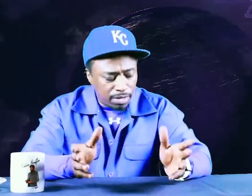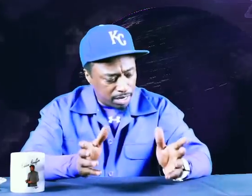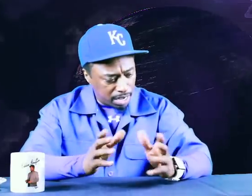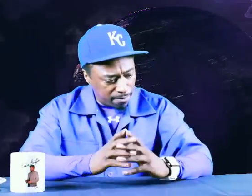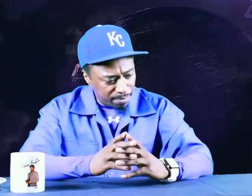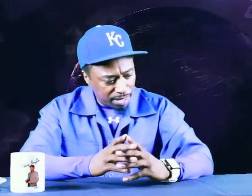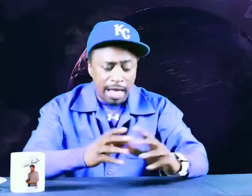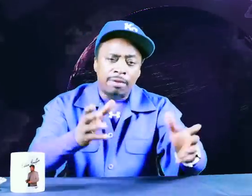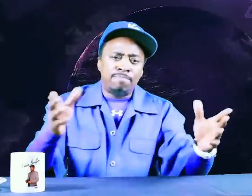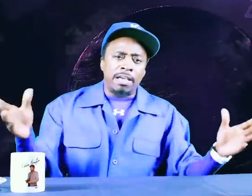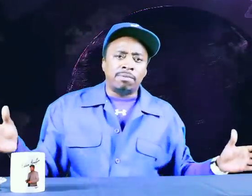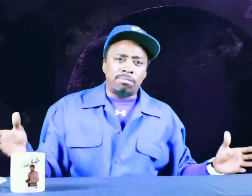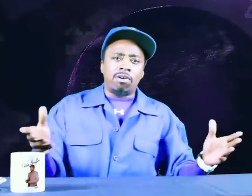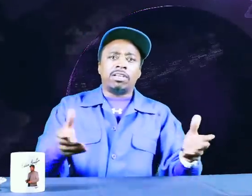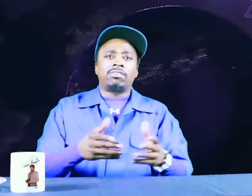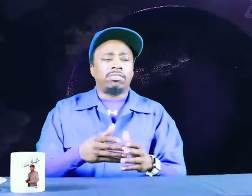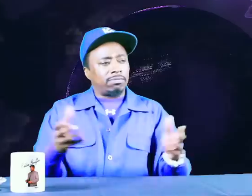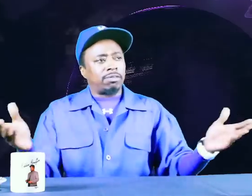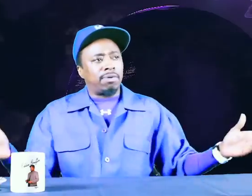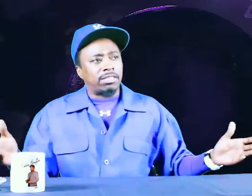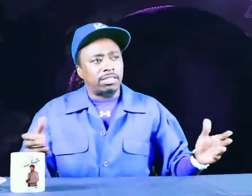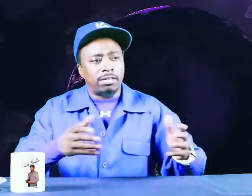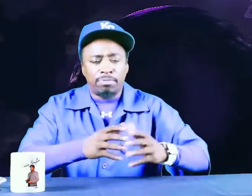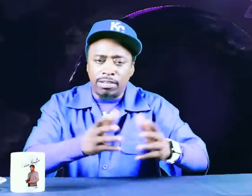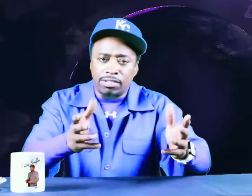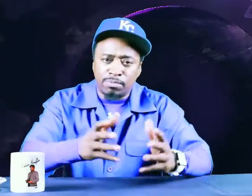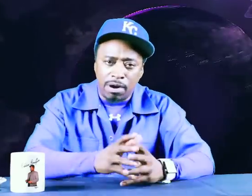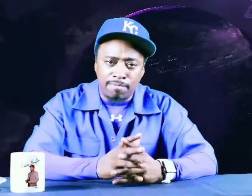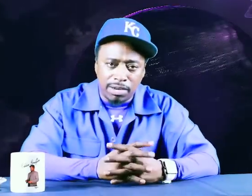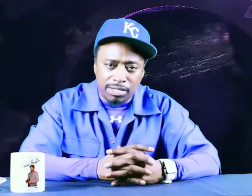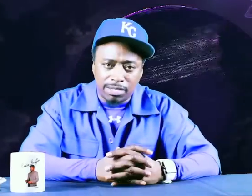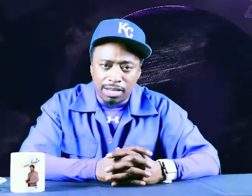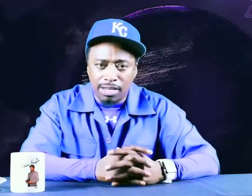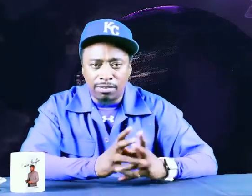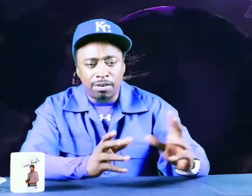know. Handled the job beautifully. They had a big memorial, there was a bunch of presidents and prime ministers there.